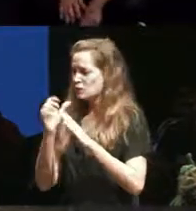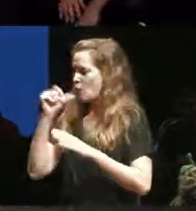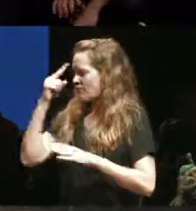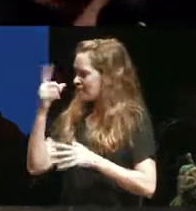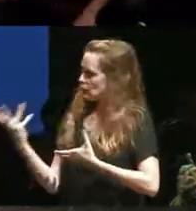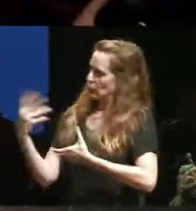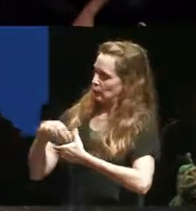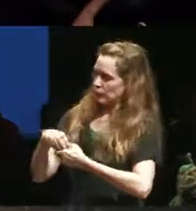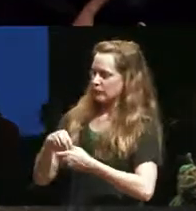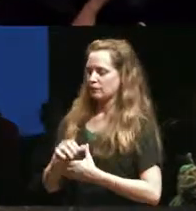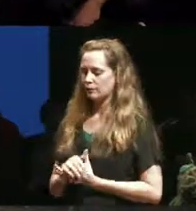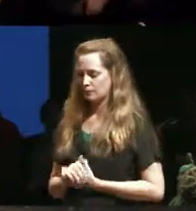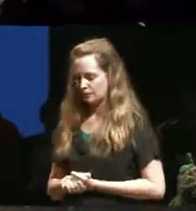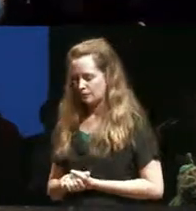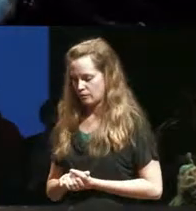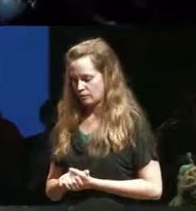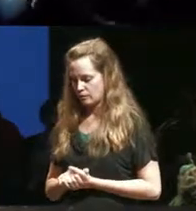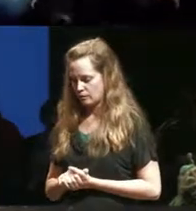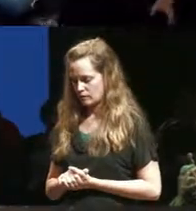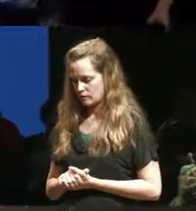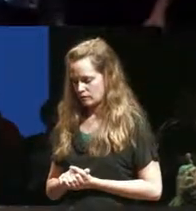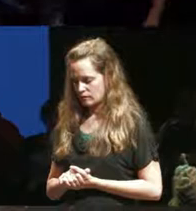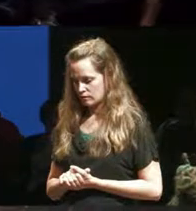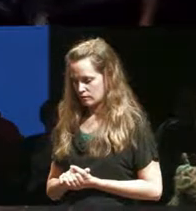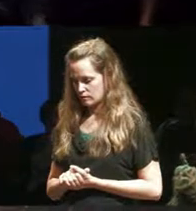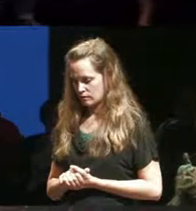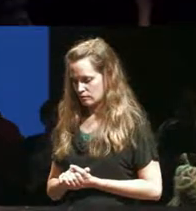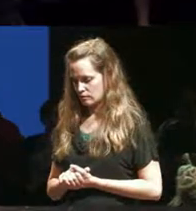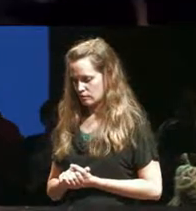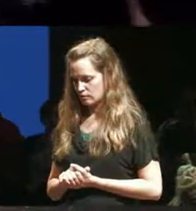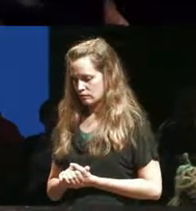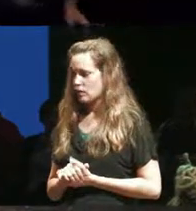what we found was as soon as we started having our close discussions the biggest